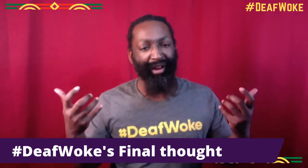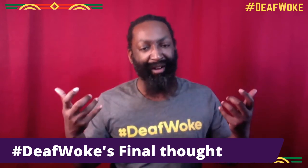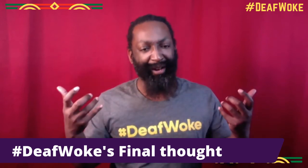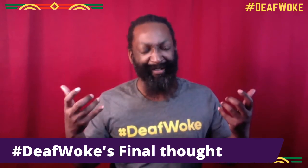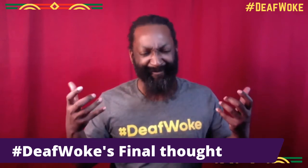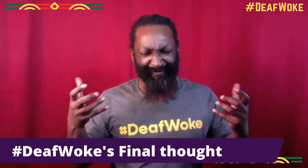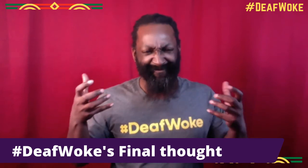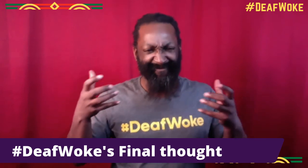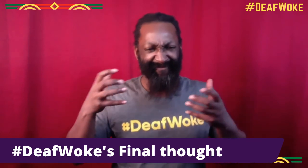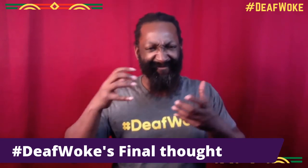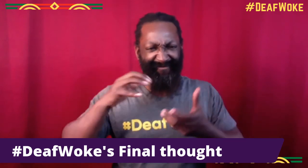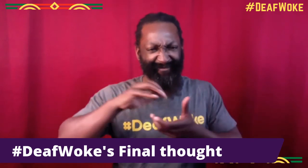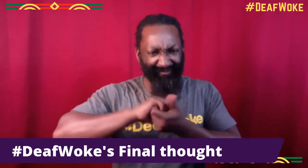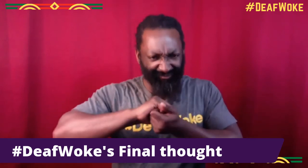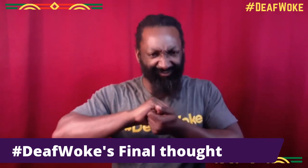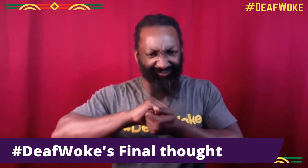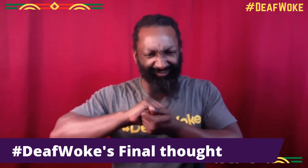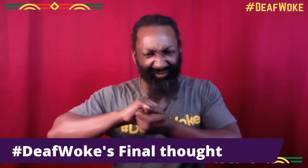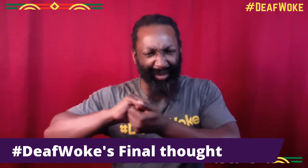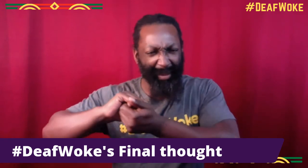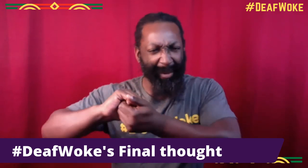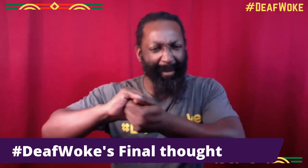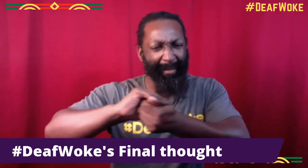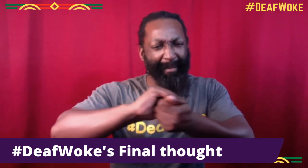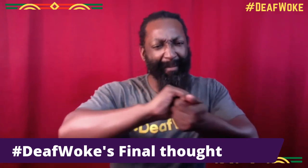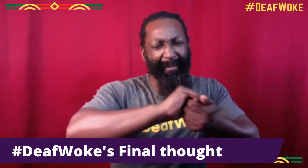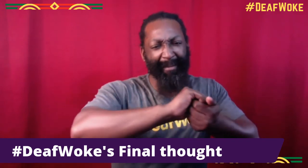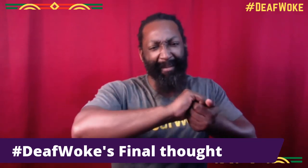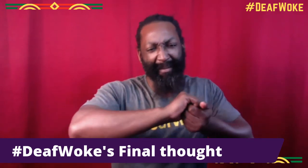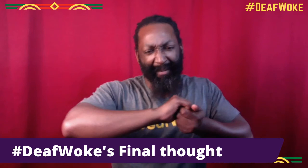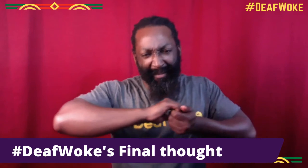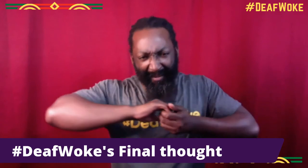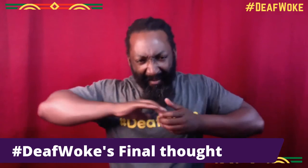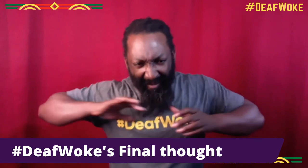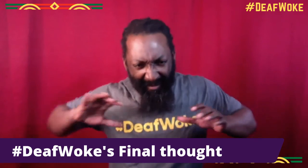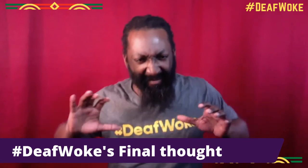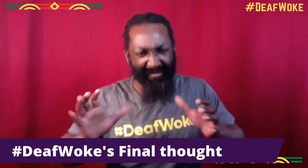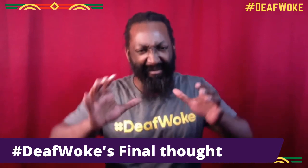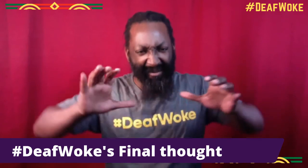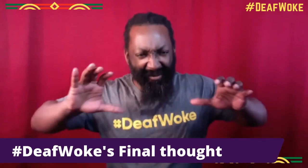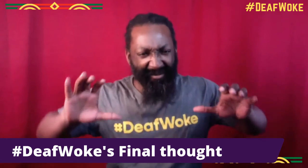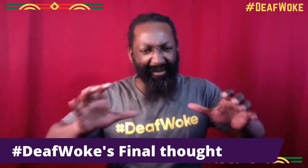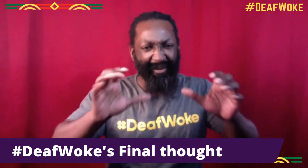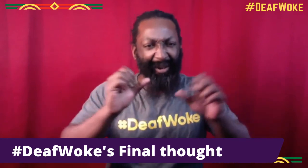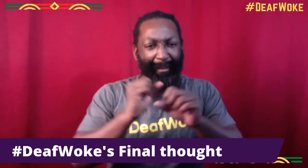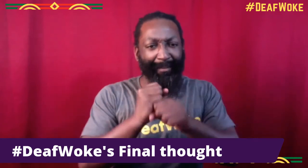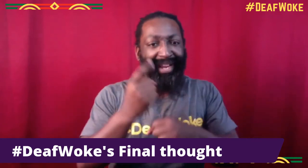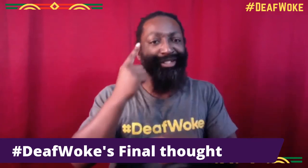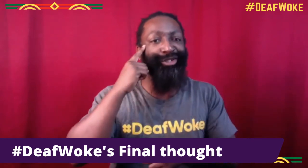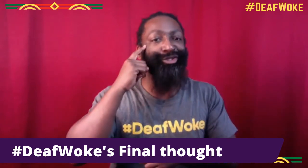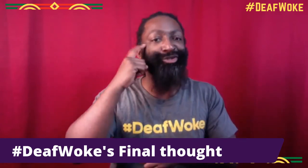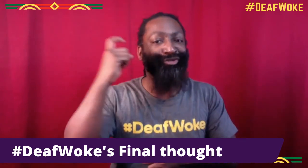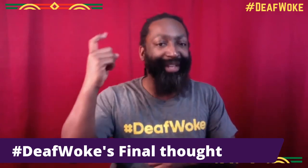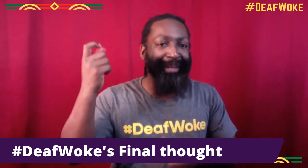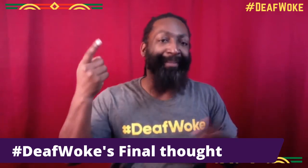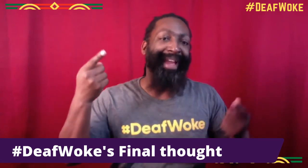There's no limitation and so it's just working together, collaborating together, elevating each other,